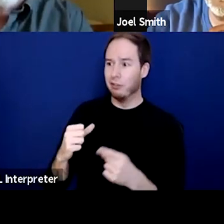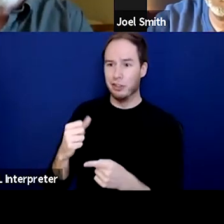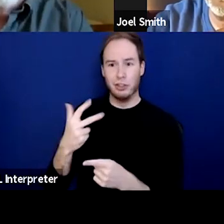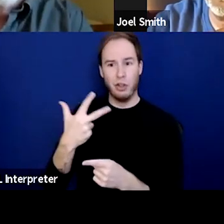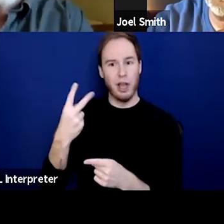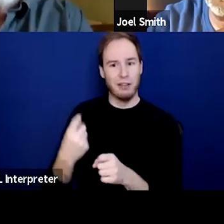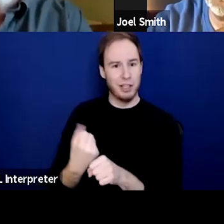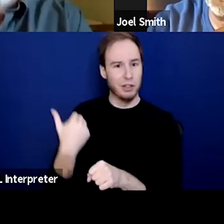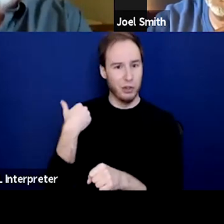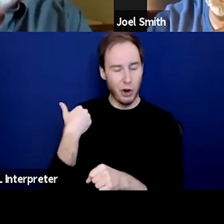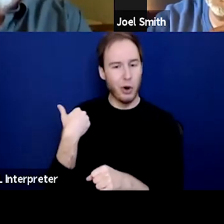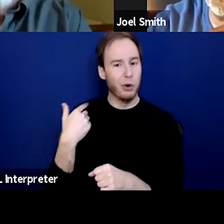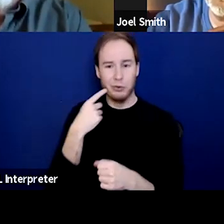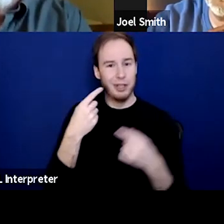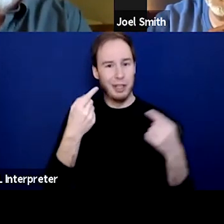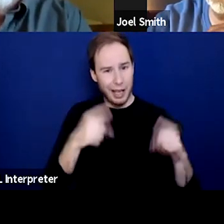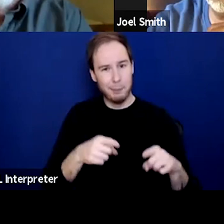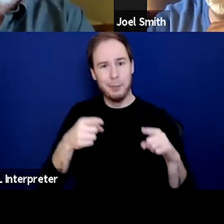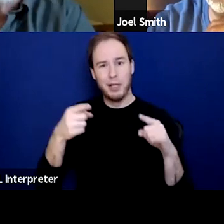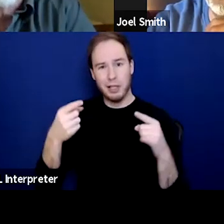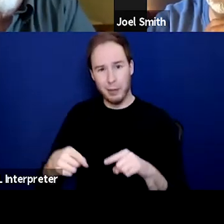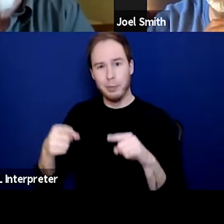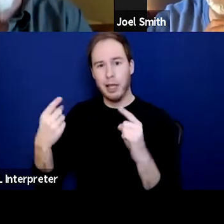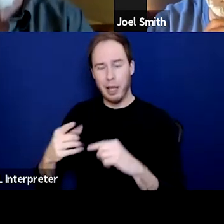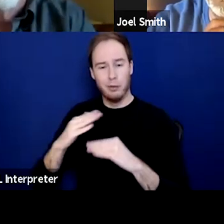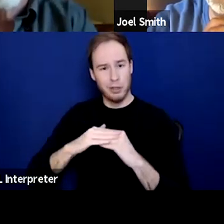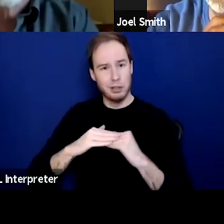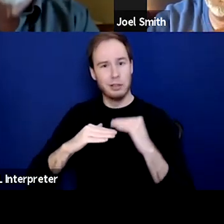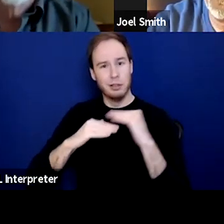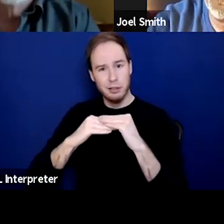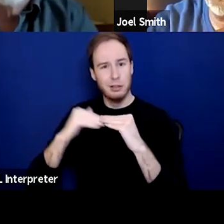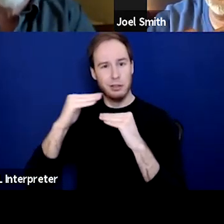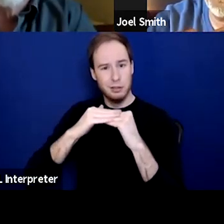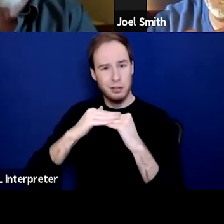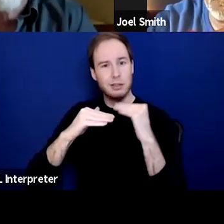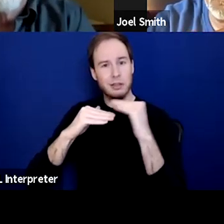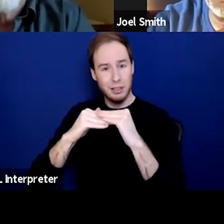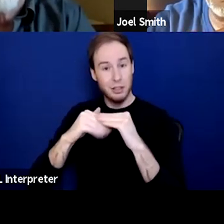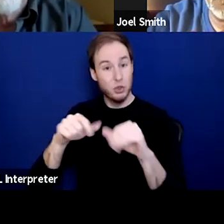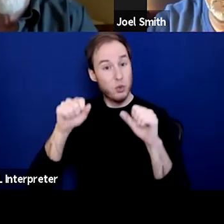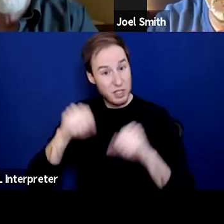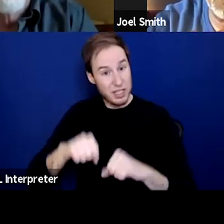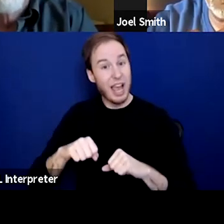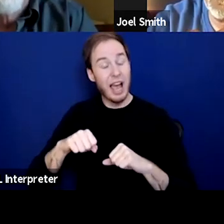So, it happens in layers. And that it's possible makes it... And I like the layering effect